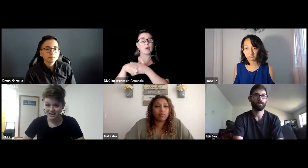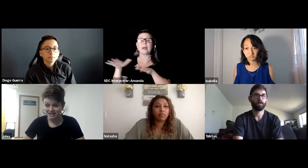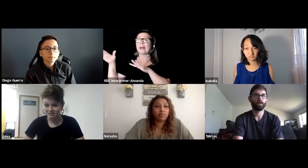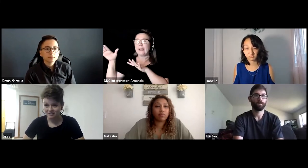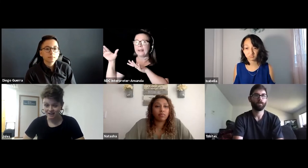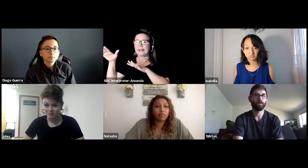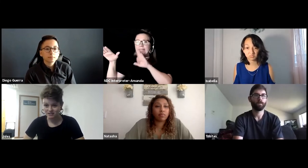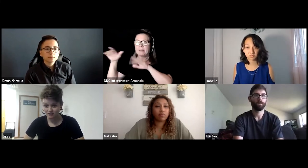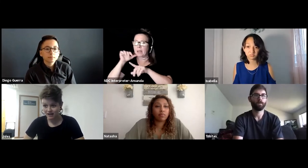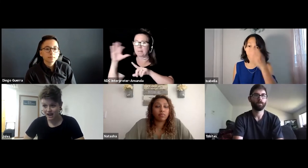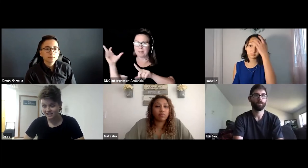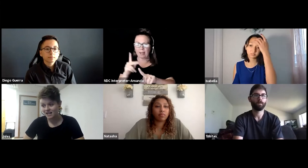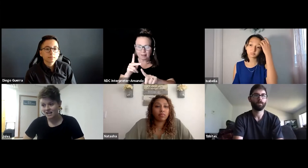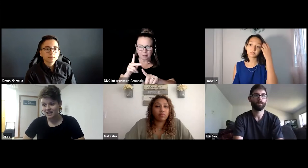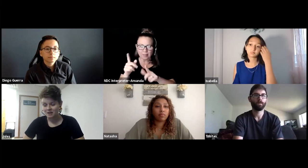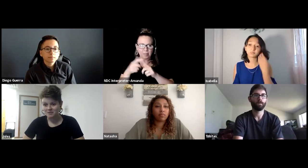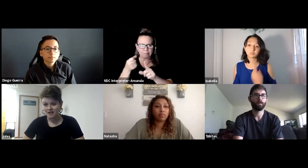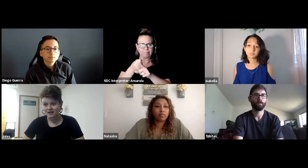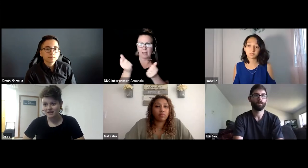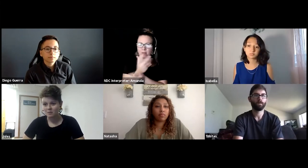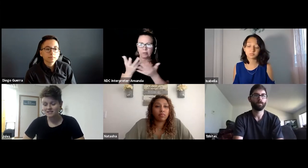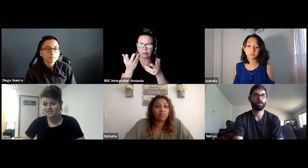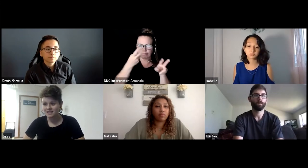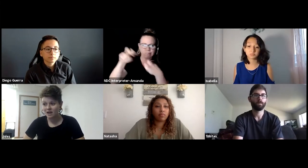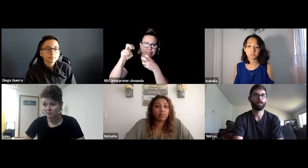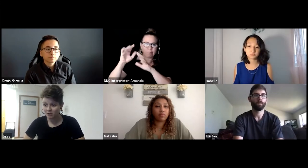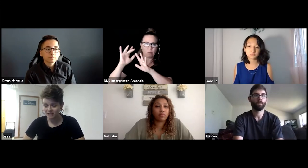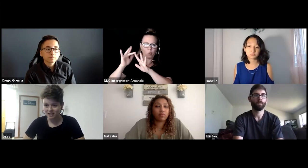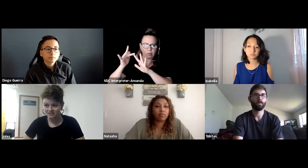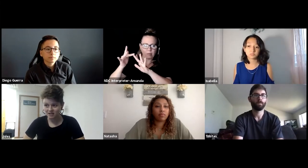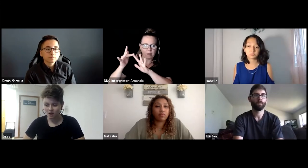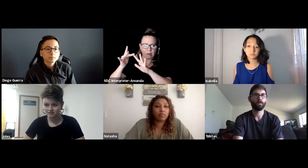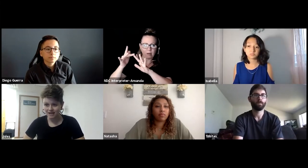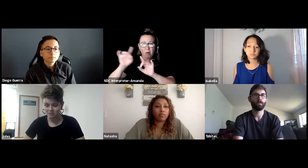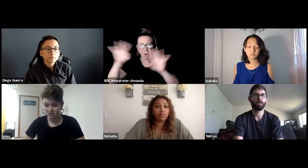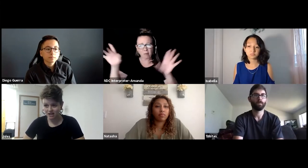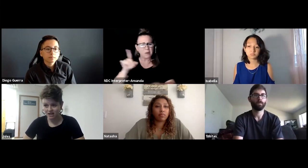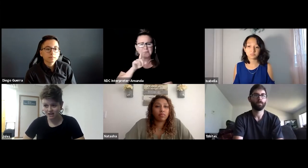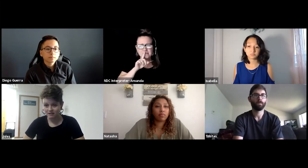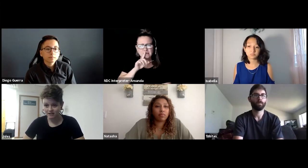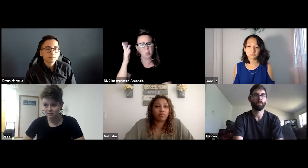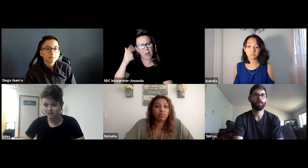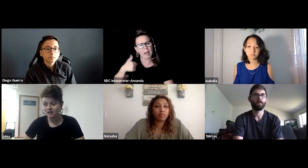and everything was online, and it wasn't terrible because there was captioning available.